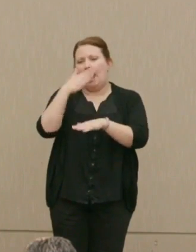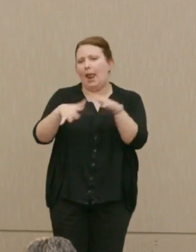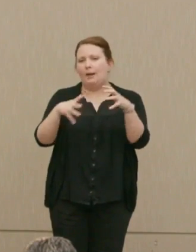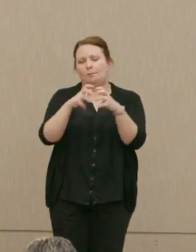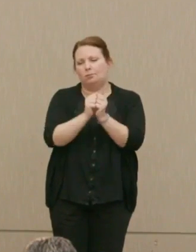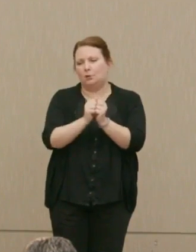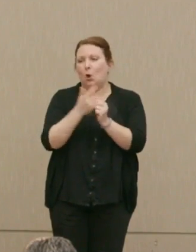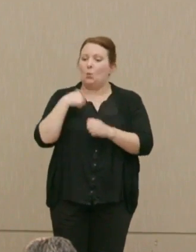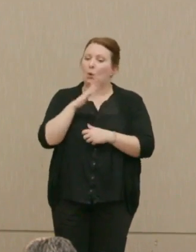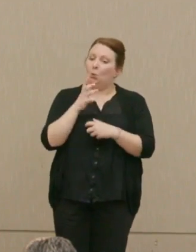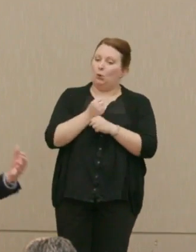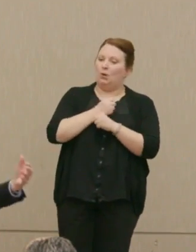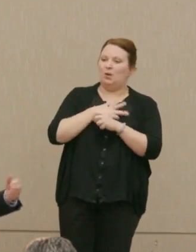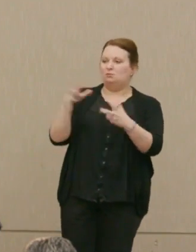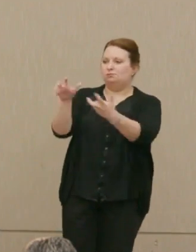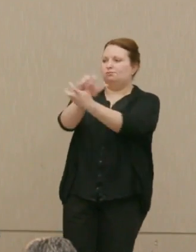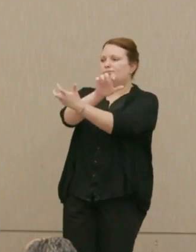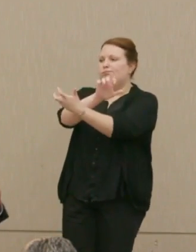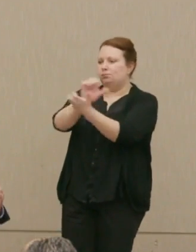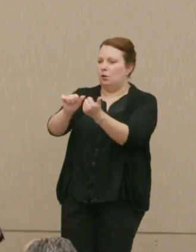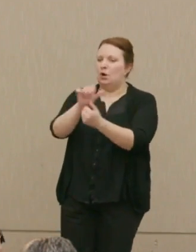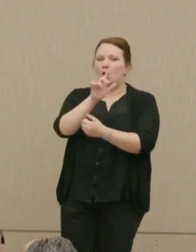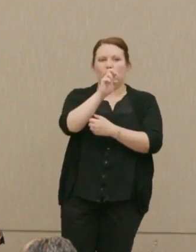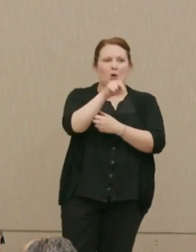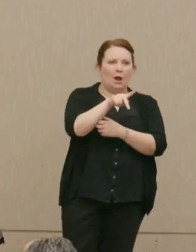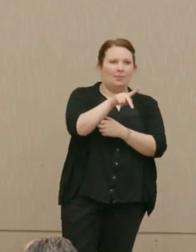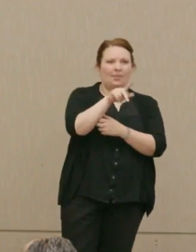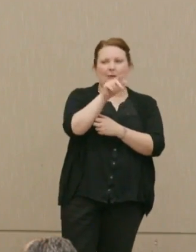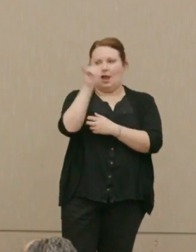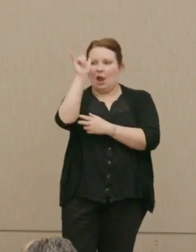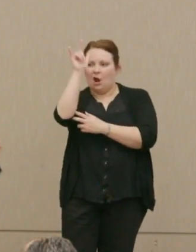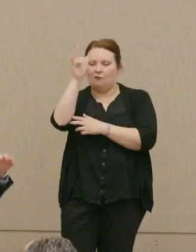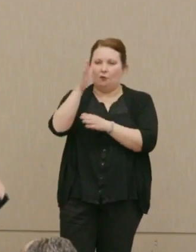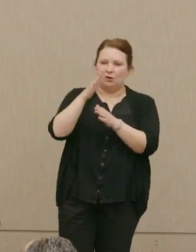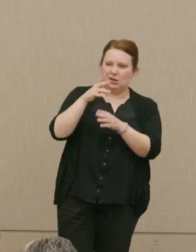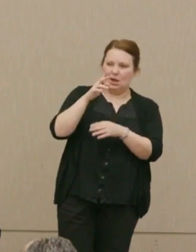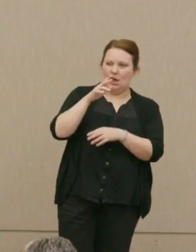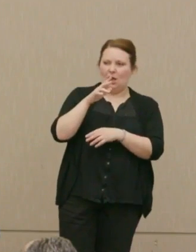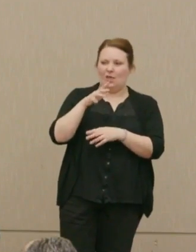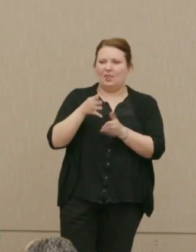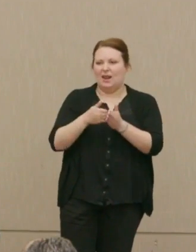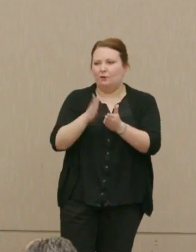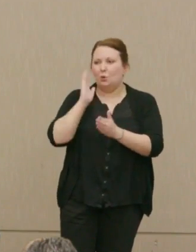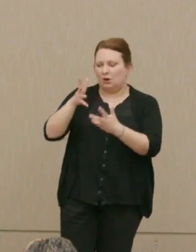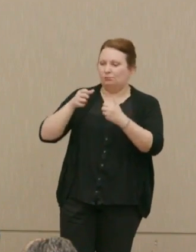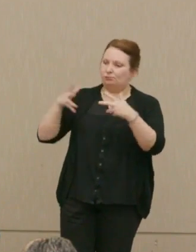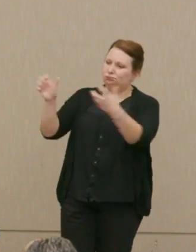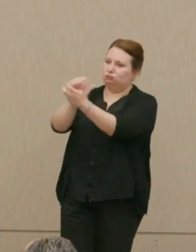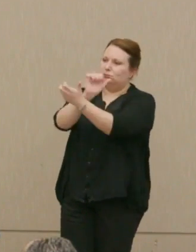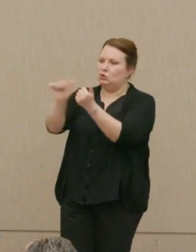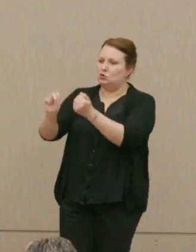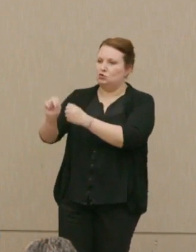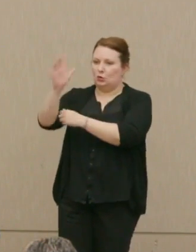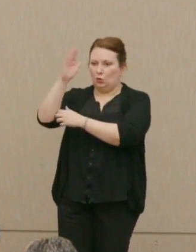We would annihilate, that is Trump and the air force and navy would annihilate North Korea.